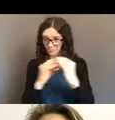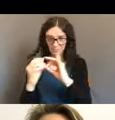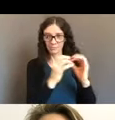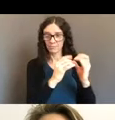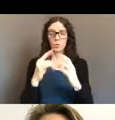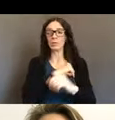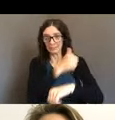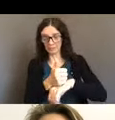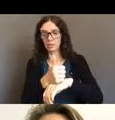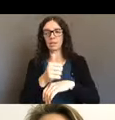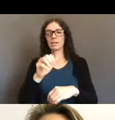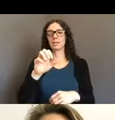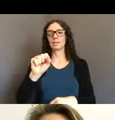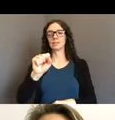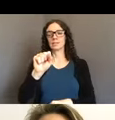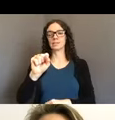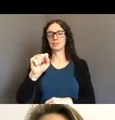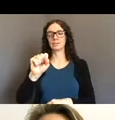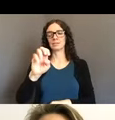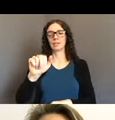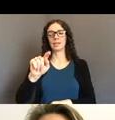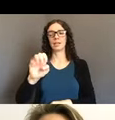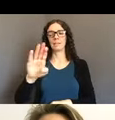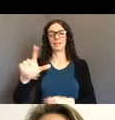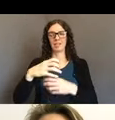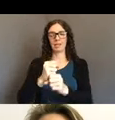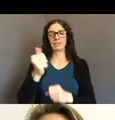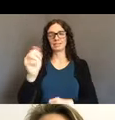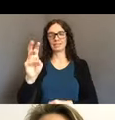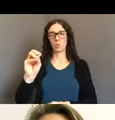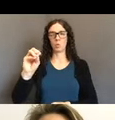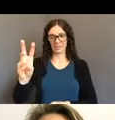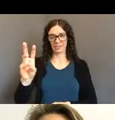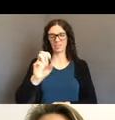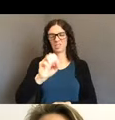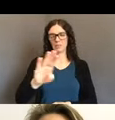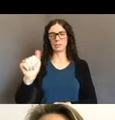And basically, I'll give you some of the details around that, is that it allows,